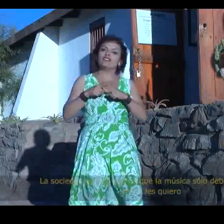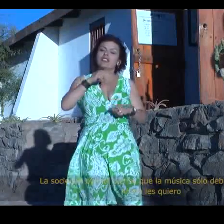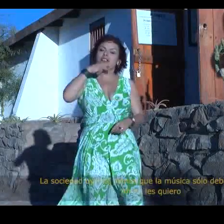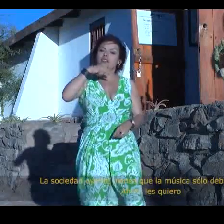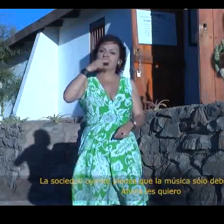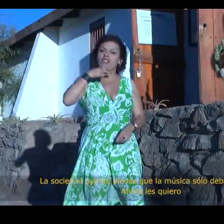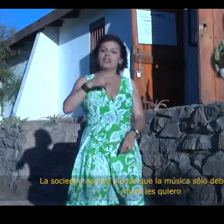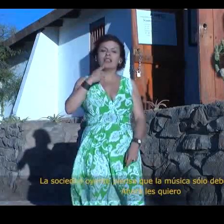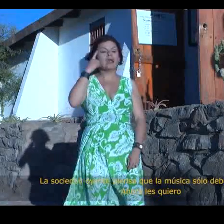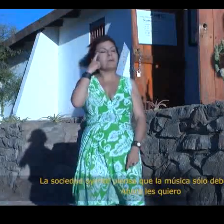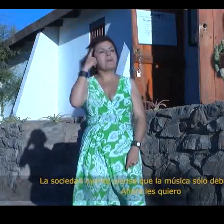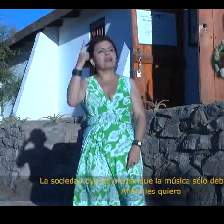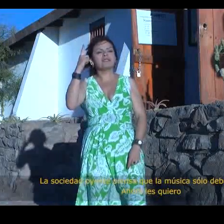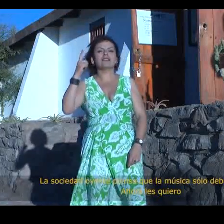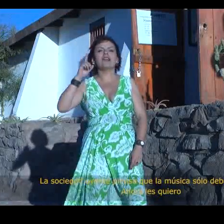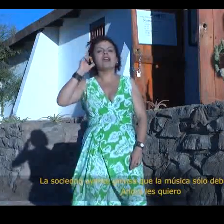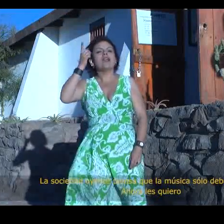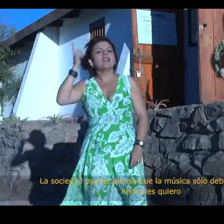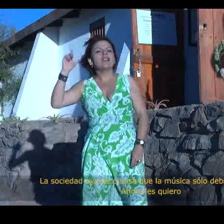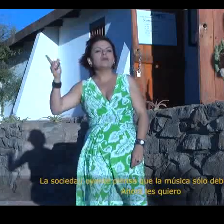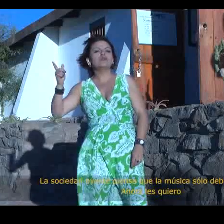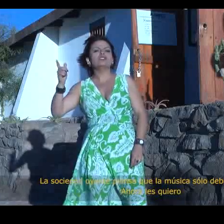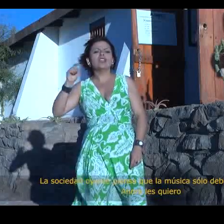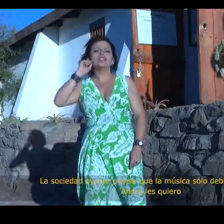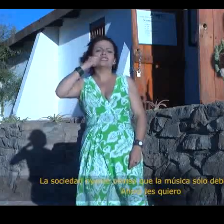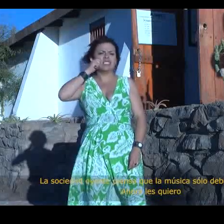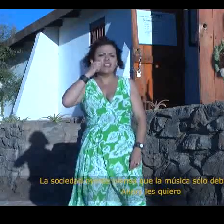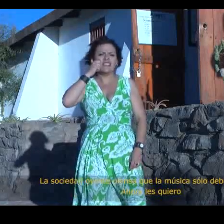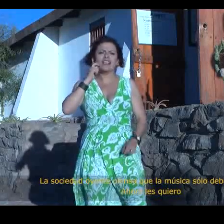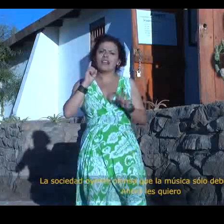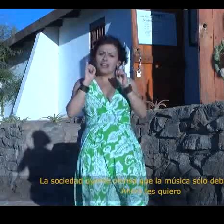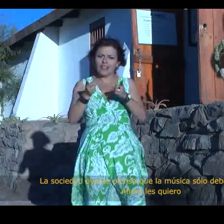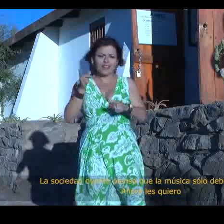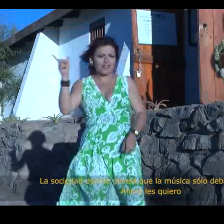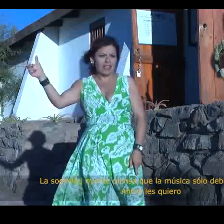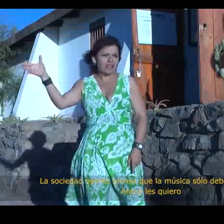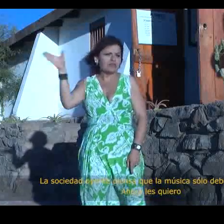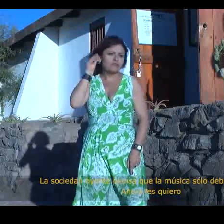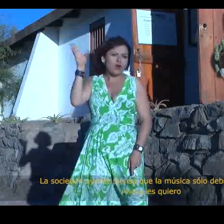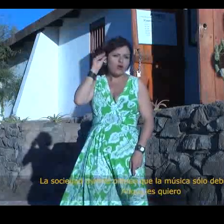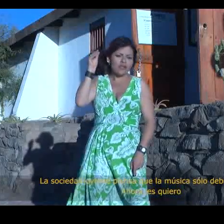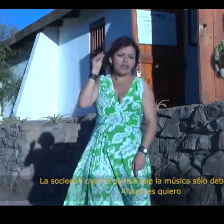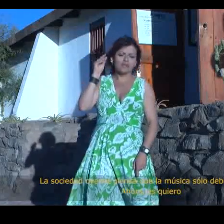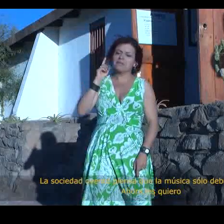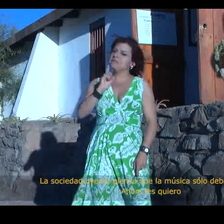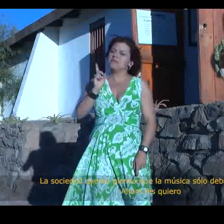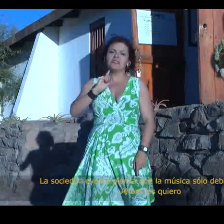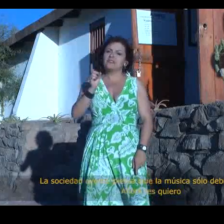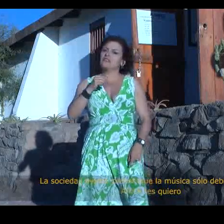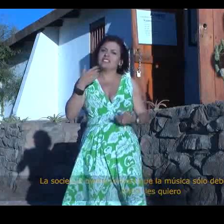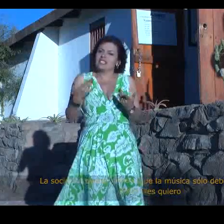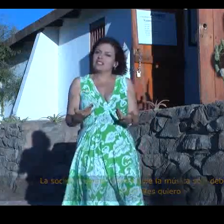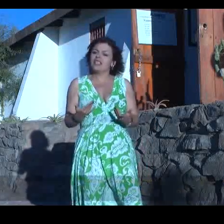Hearing people think that music can only be heard.